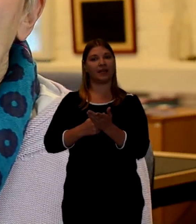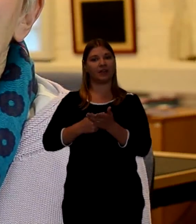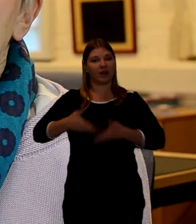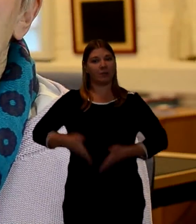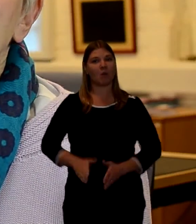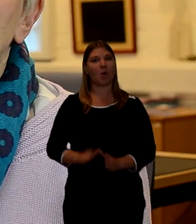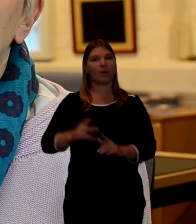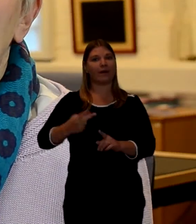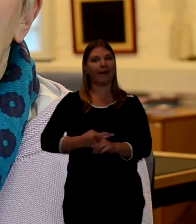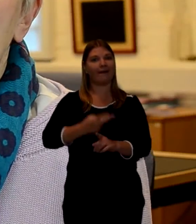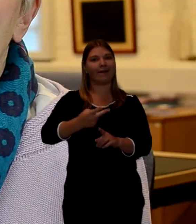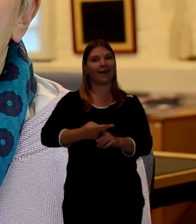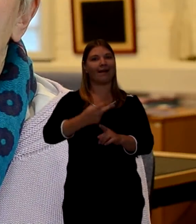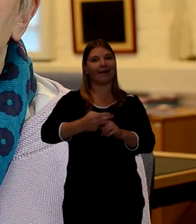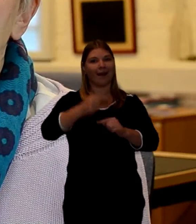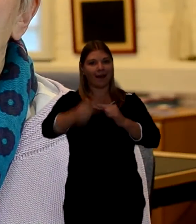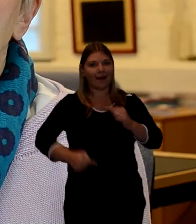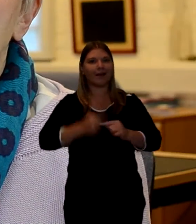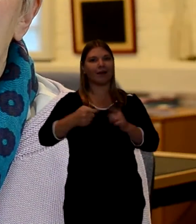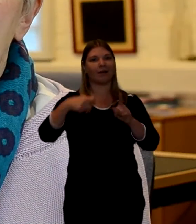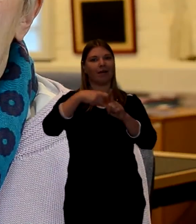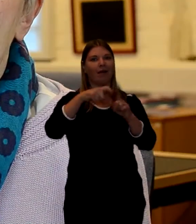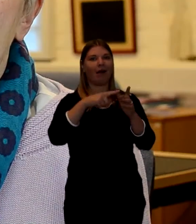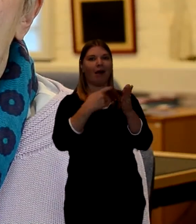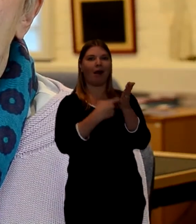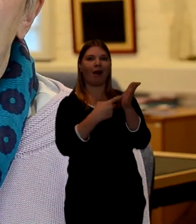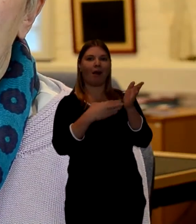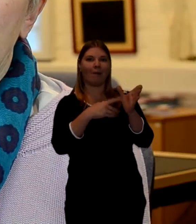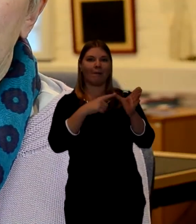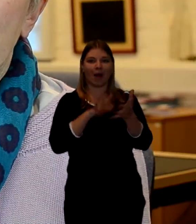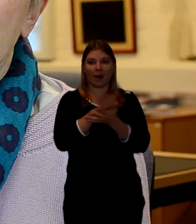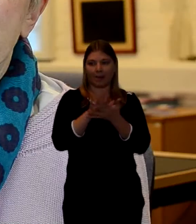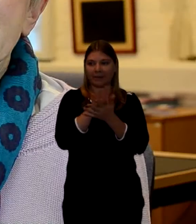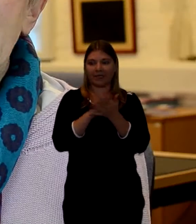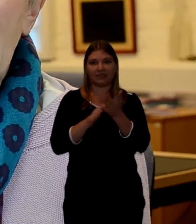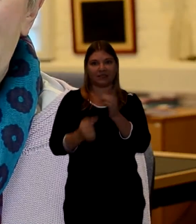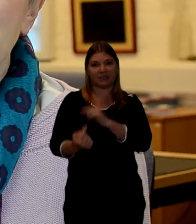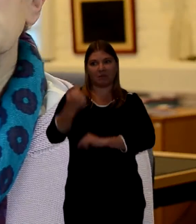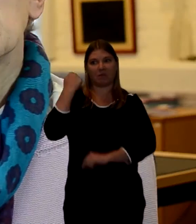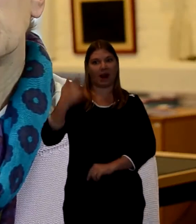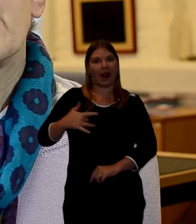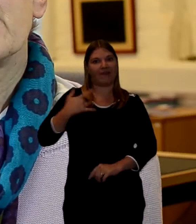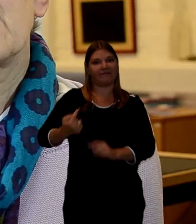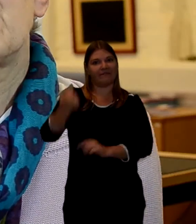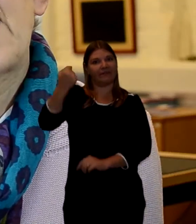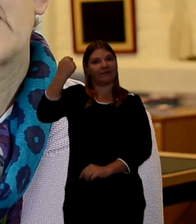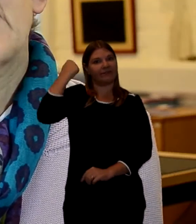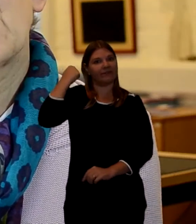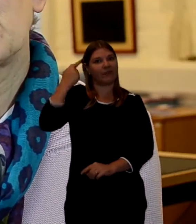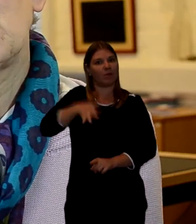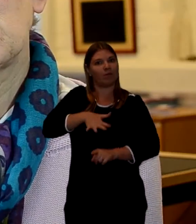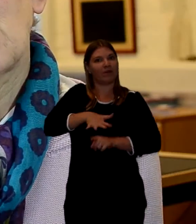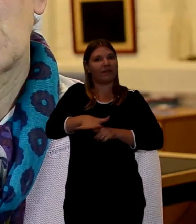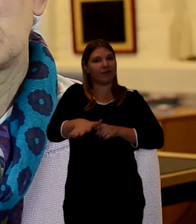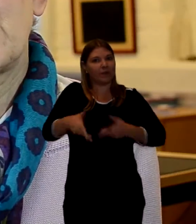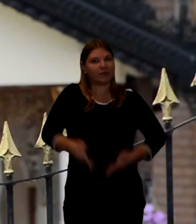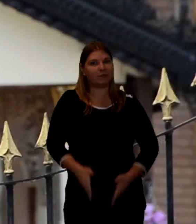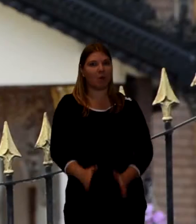and therefore what you have done in the previous lives will affect how you are reborn.